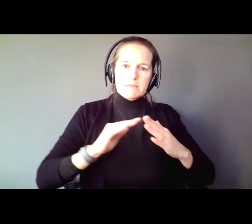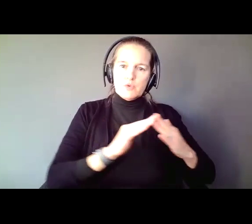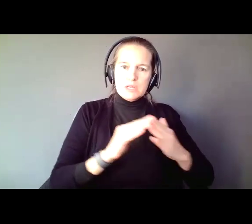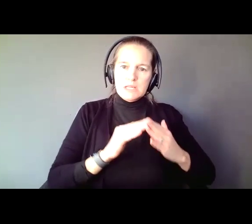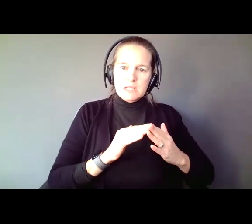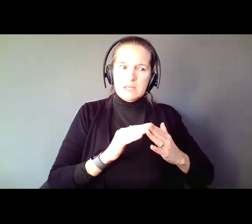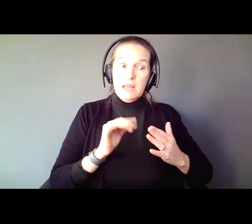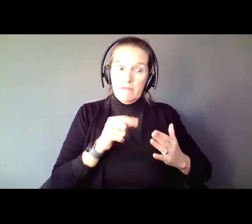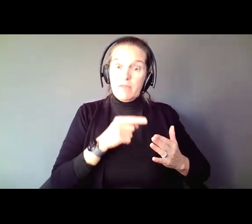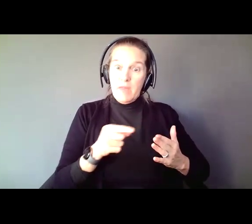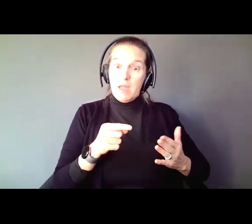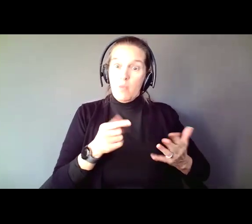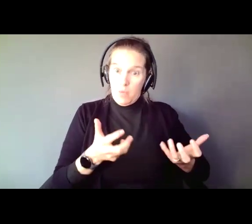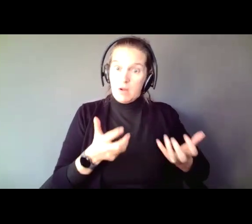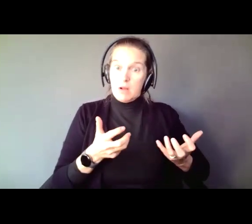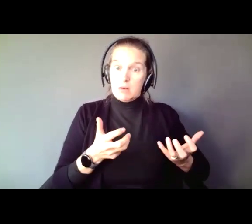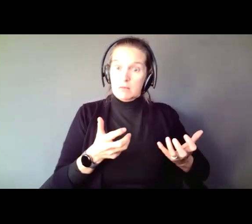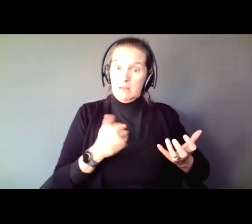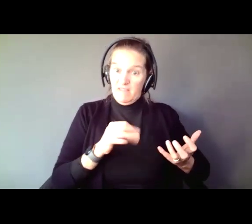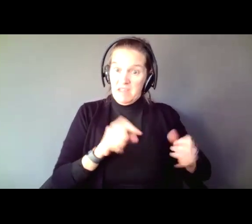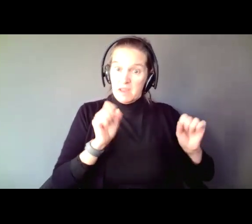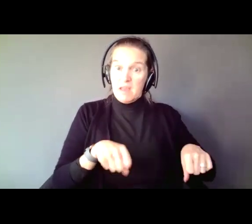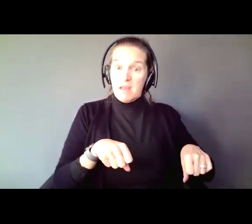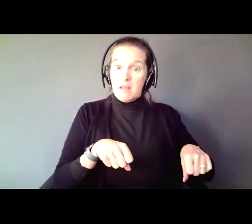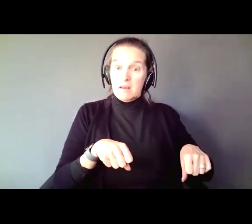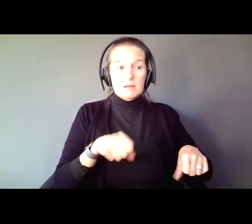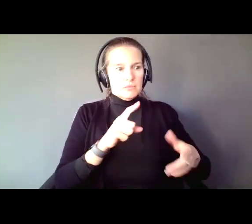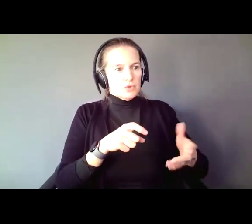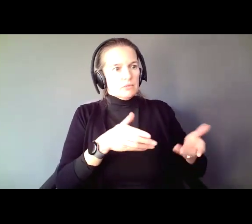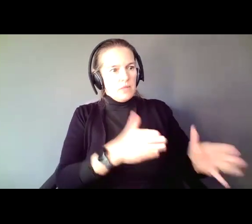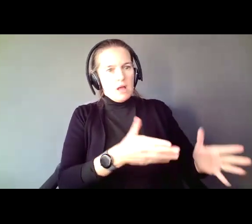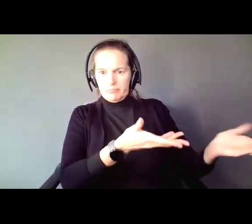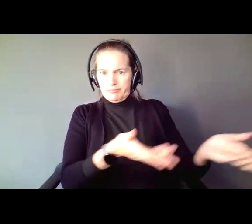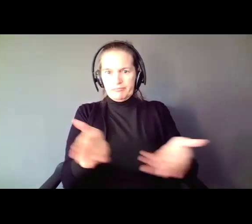in the community, they should be empowered to live in the community, same as everyone else.